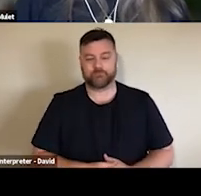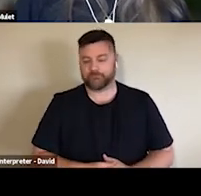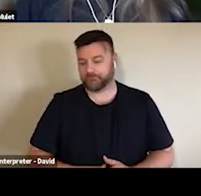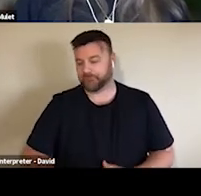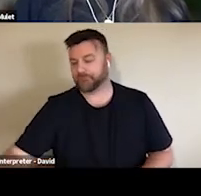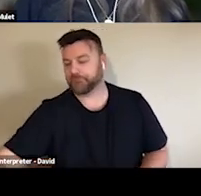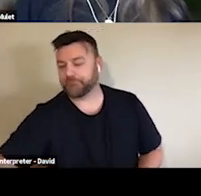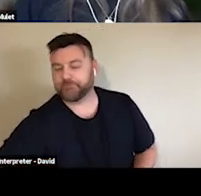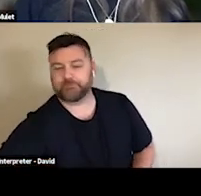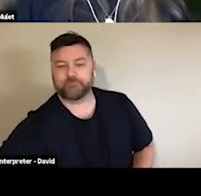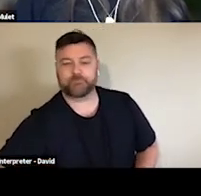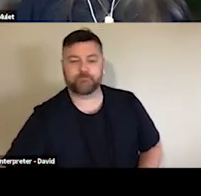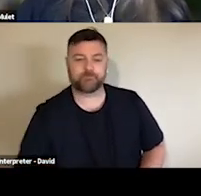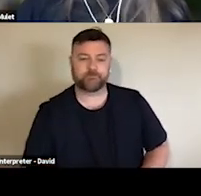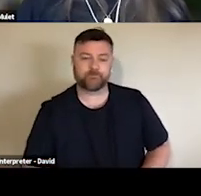That will be good.